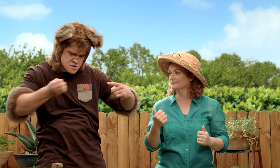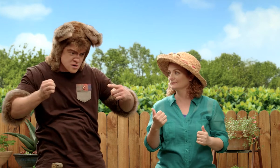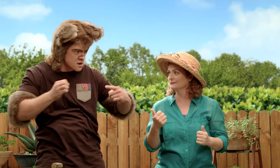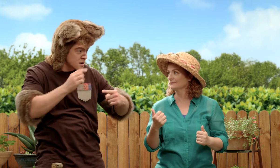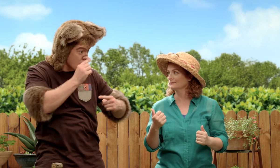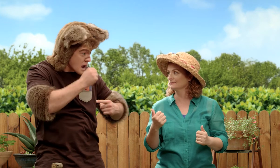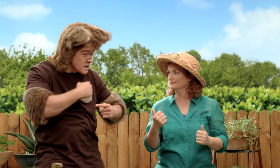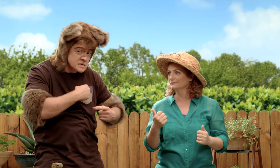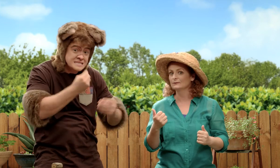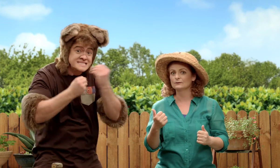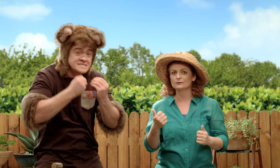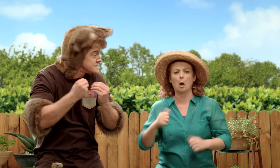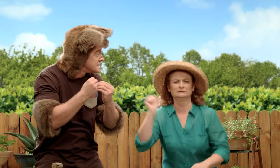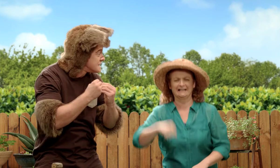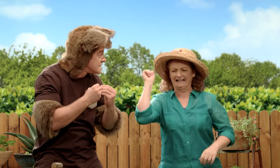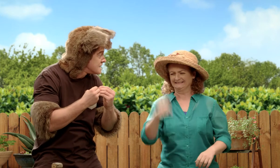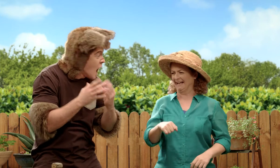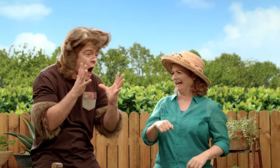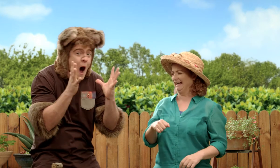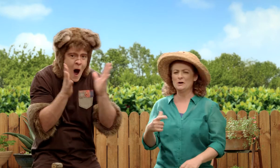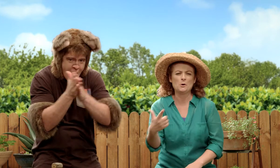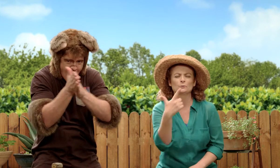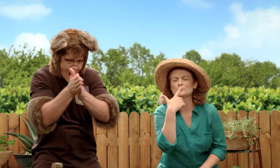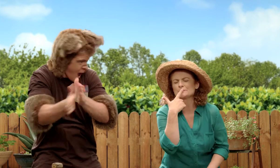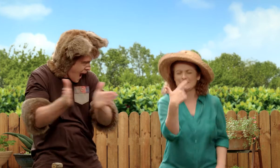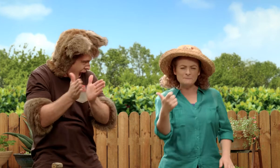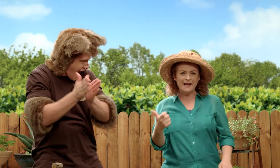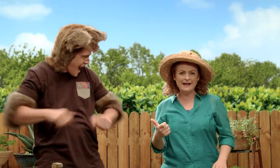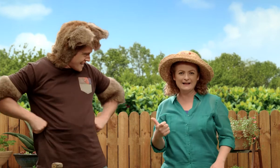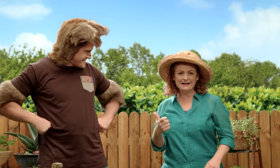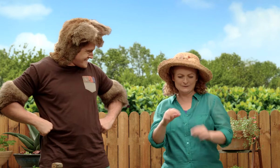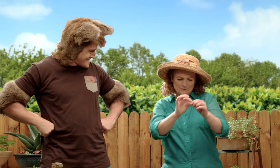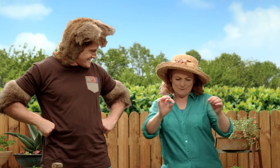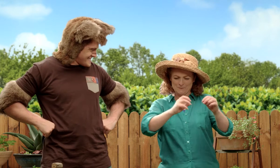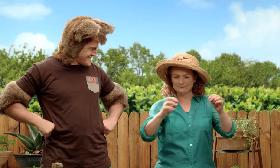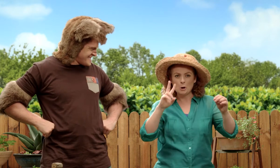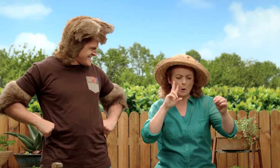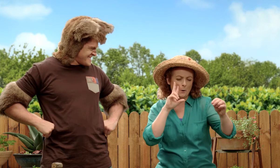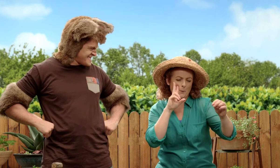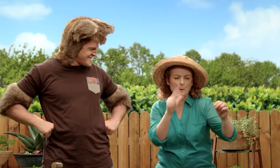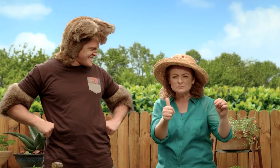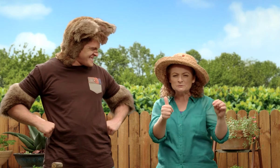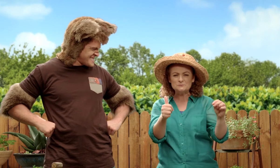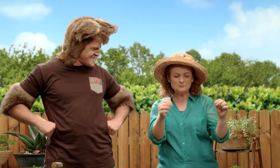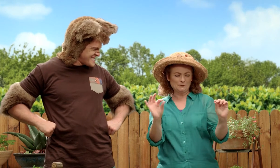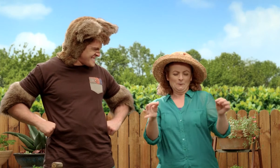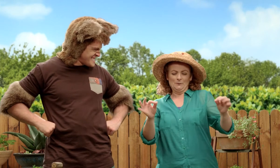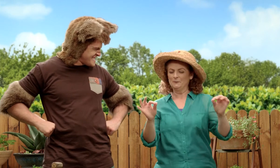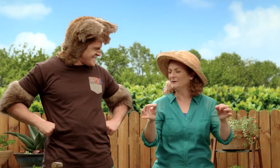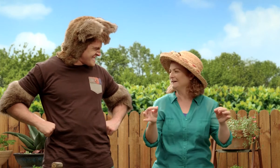Fruit kebabs? Can I eat them? Oh yes, you can! They are delicious and they look wonderful too.